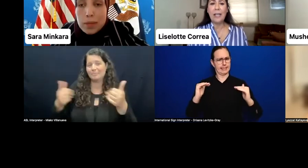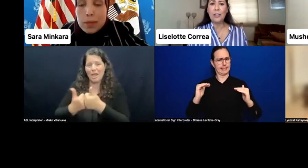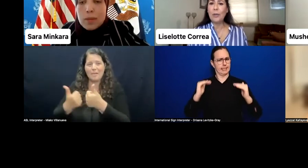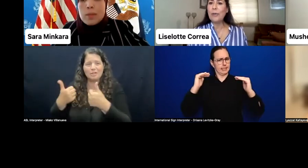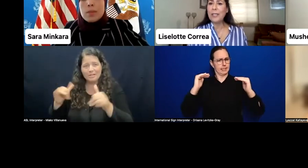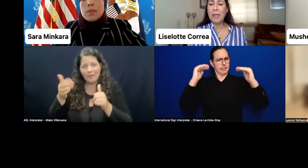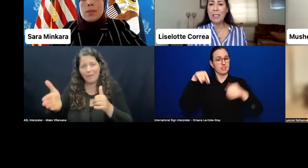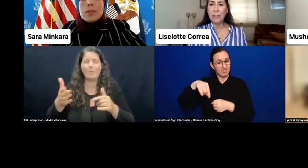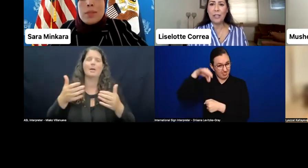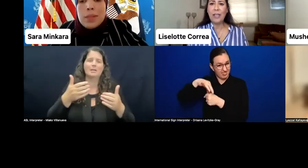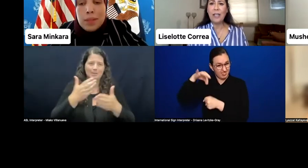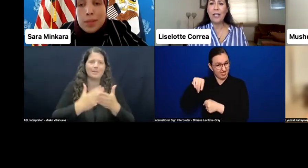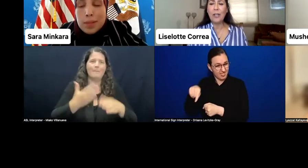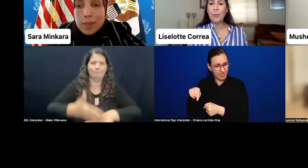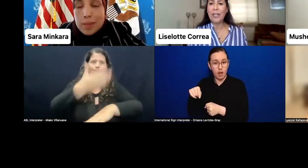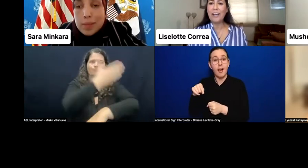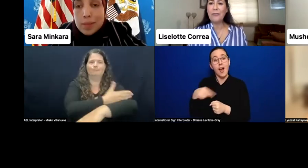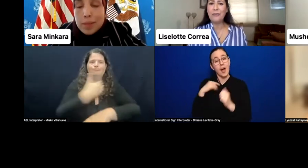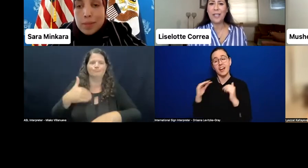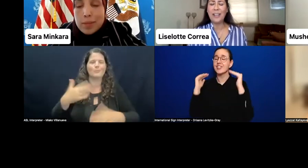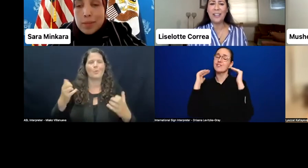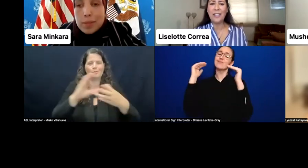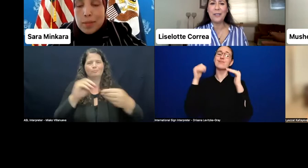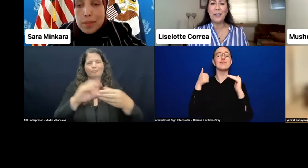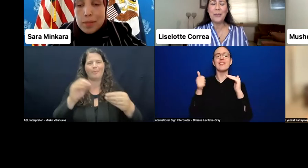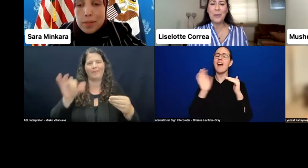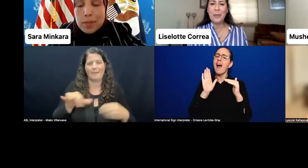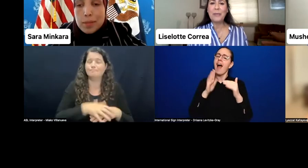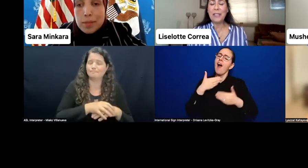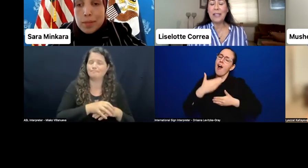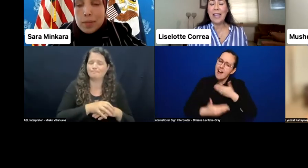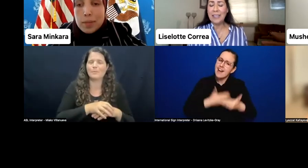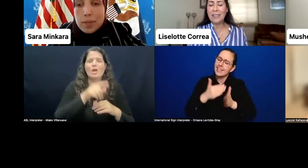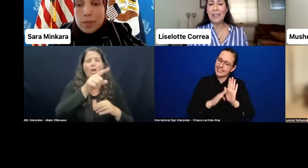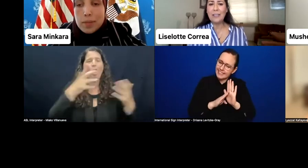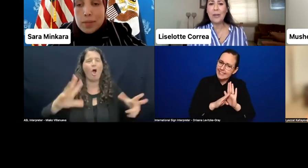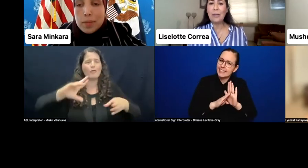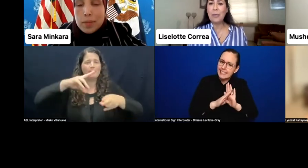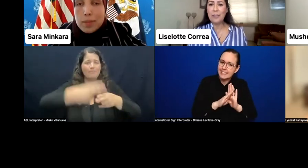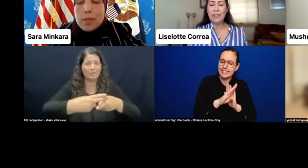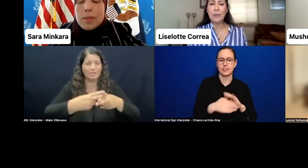As you already mentioned, we are in the last electoral process.